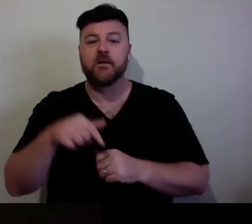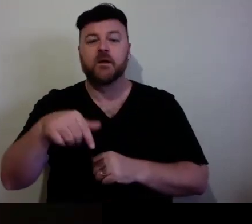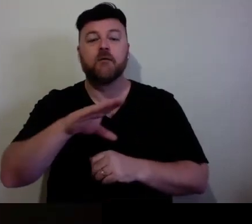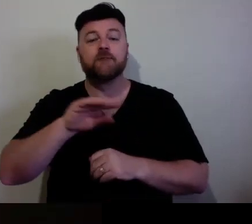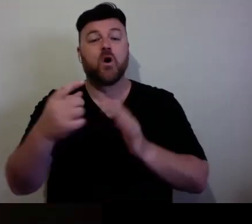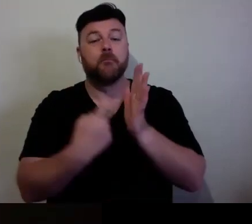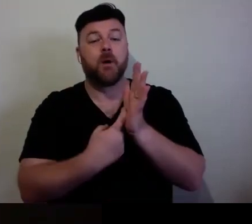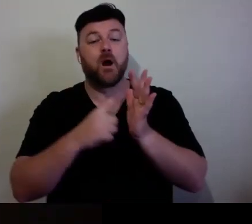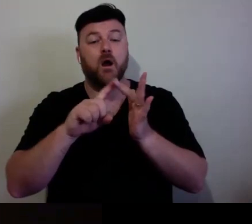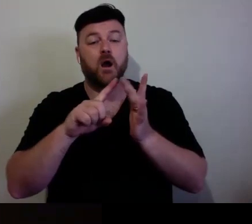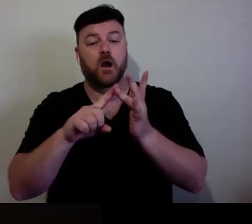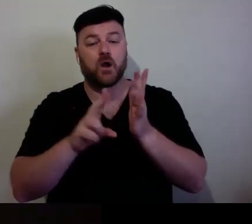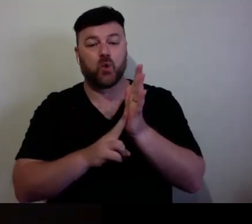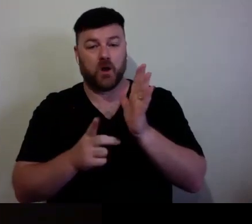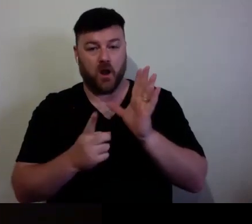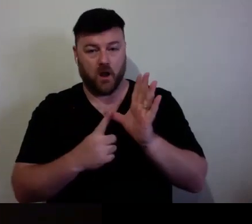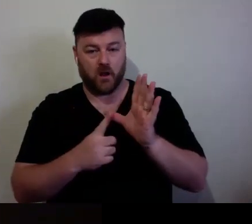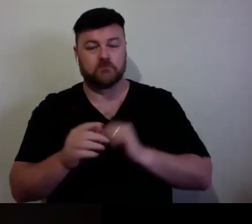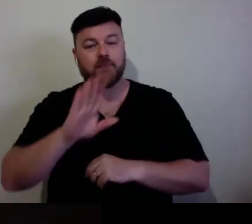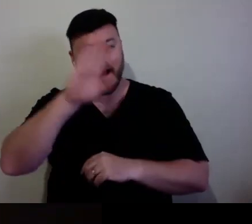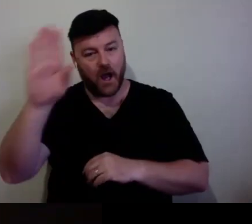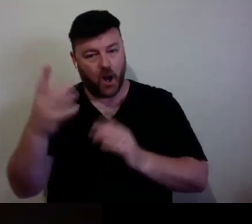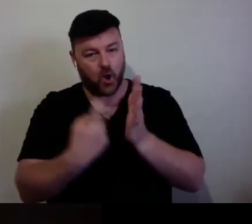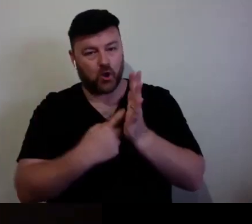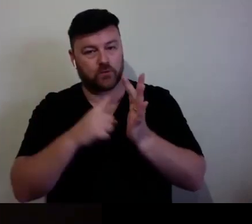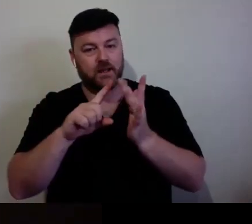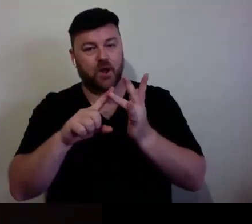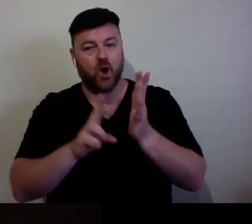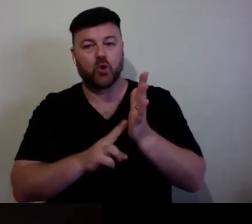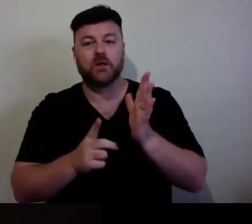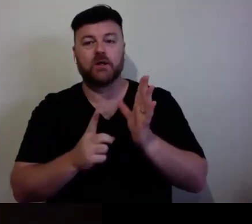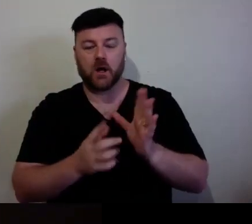Mmm-hmm >> KEVIN DU PREEZ: This is from Riona. Hello!